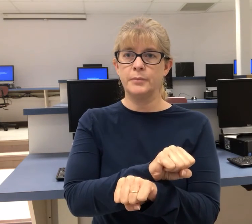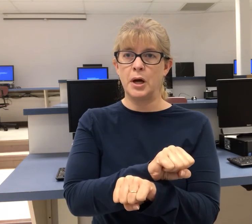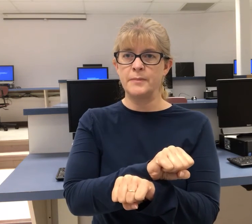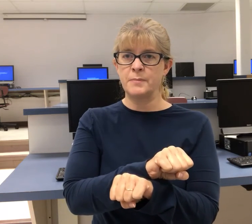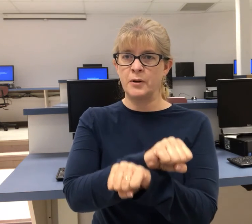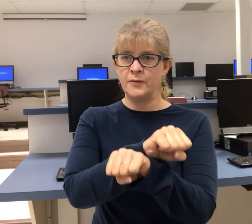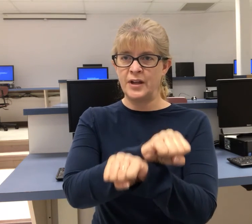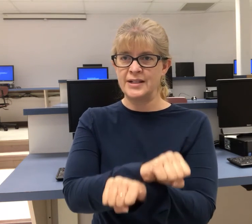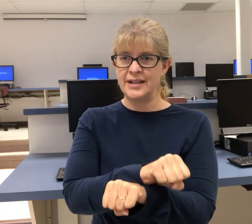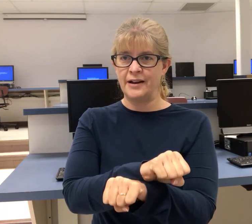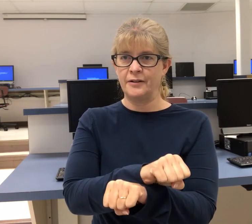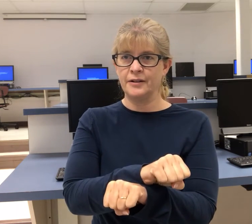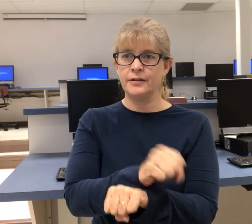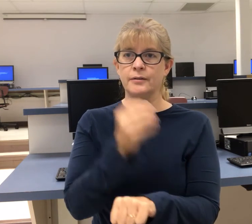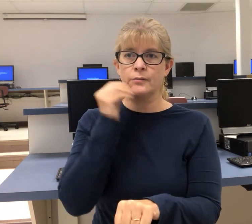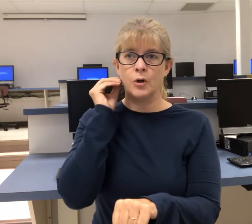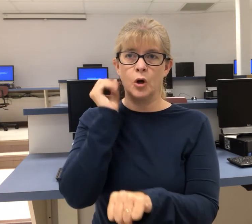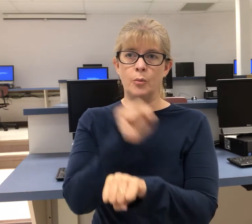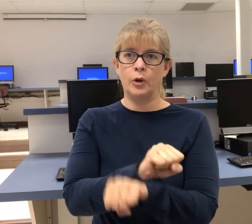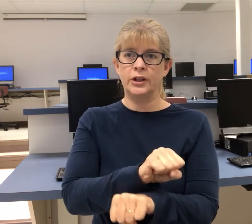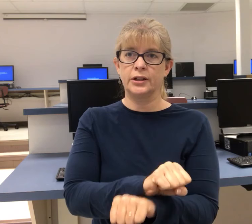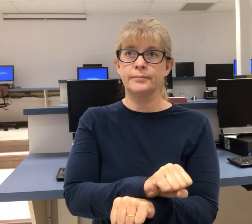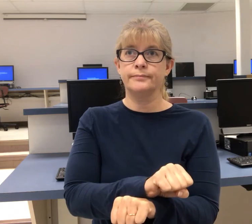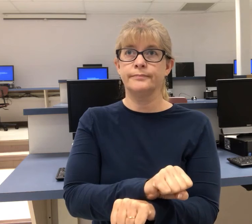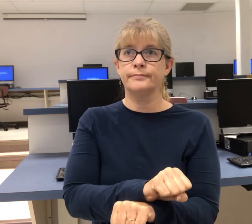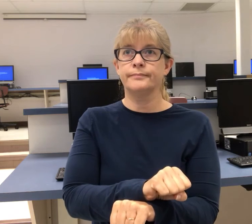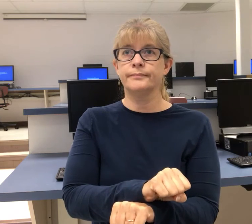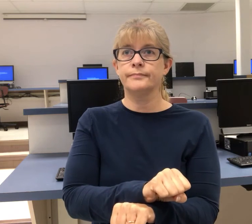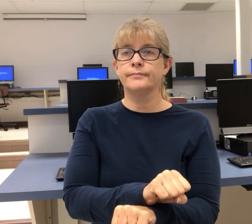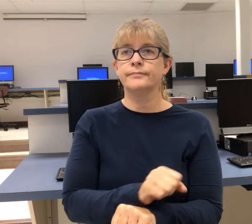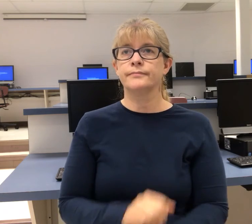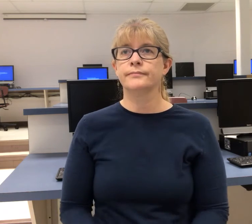palms both face down homework